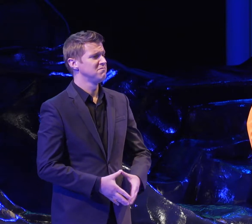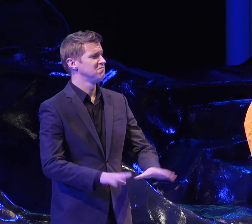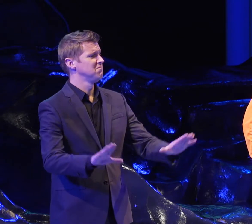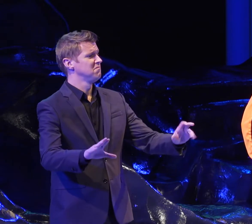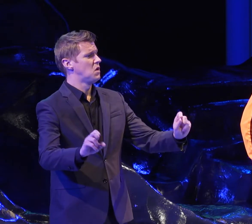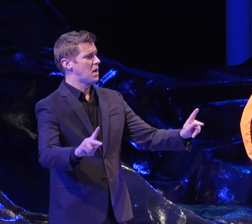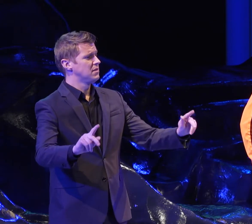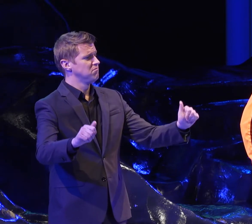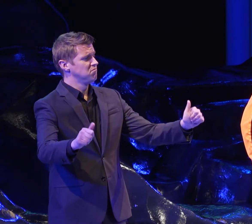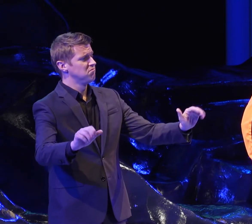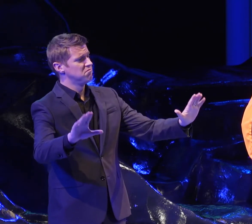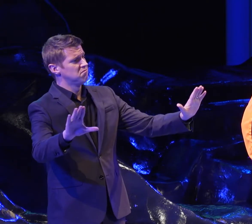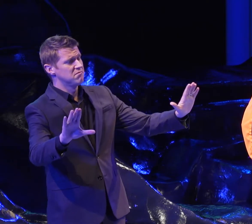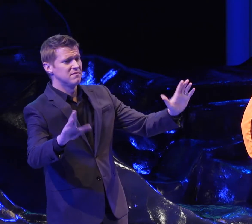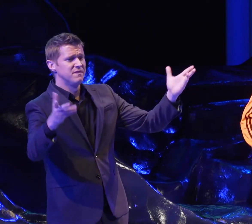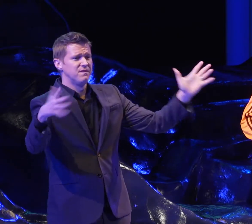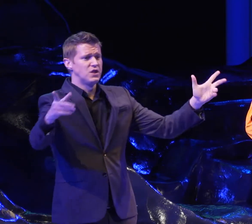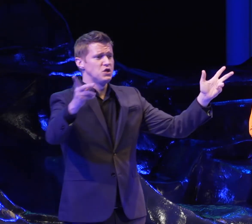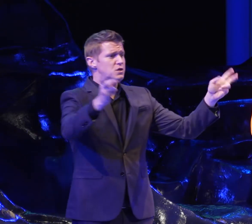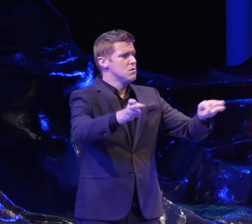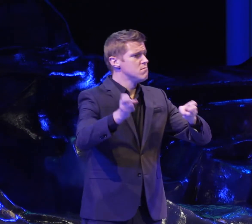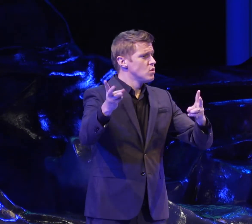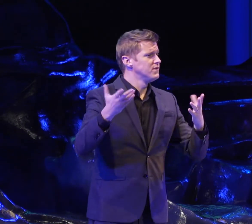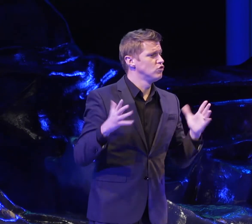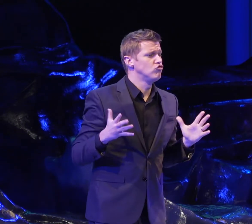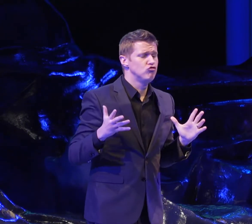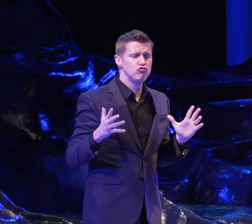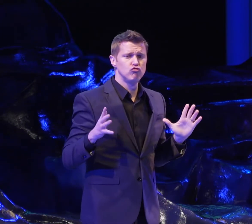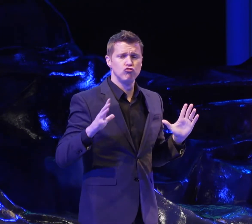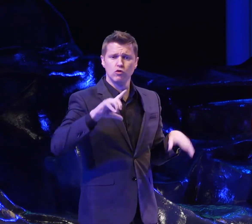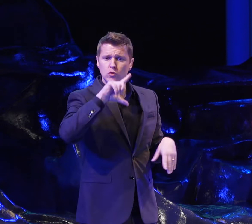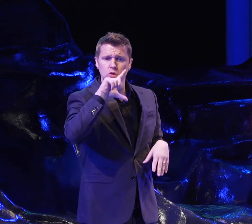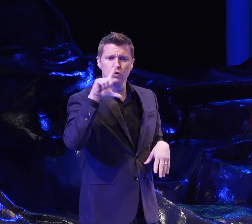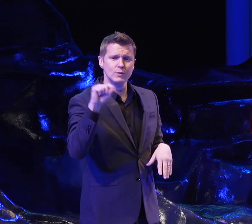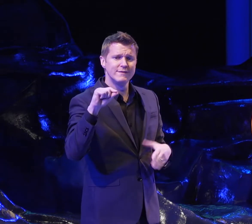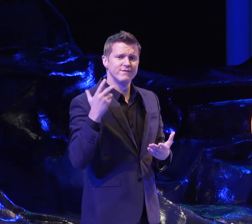Okay. I posted. (audience talking together)